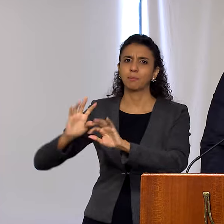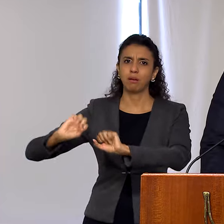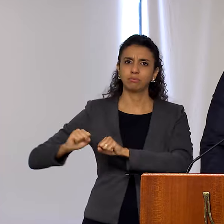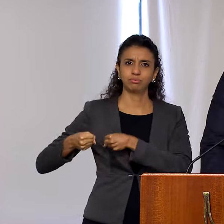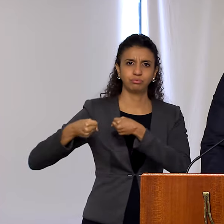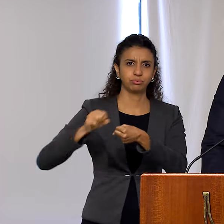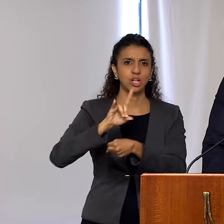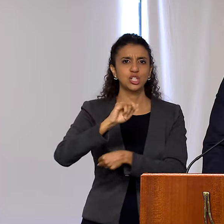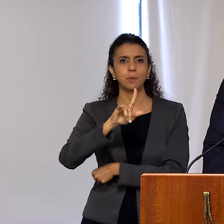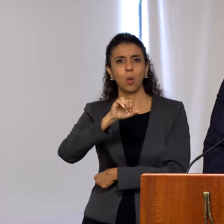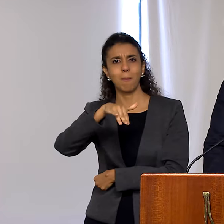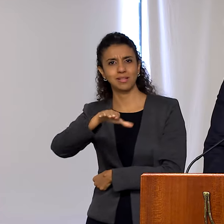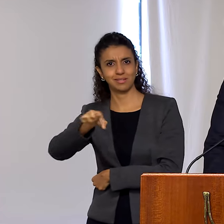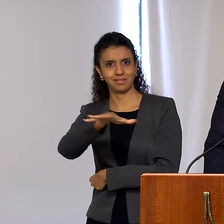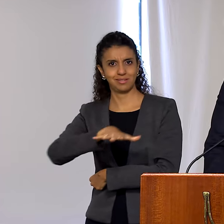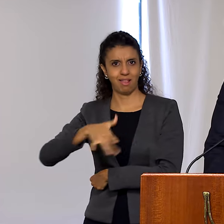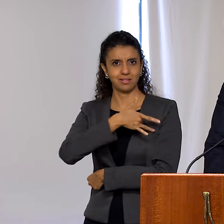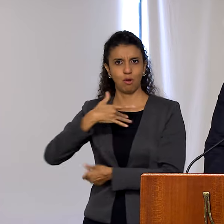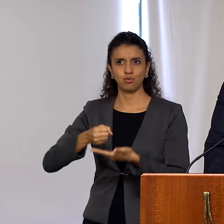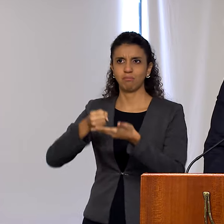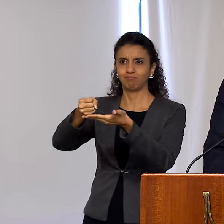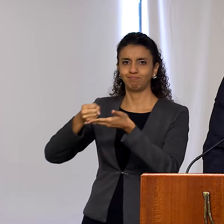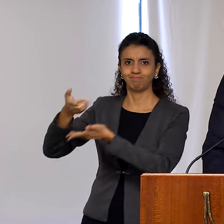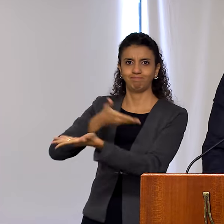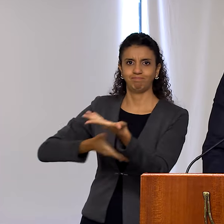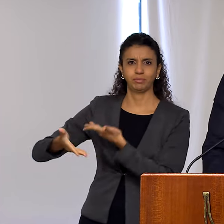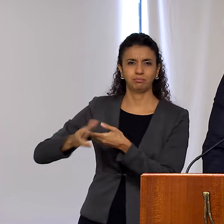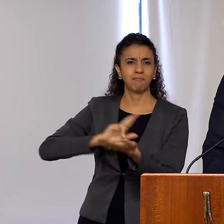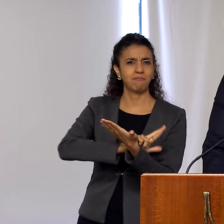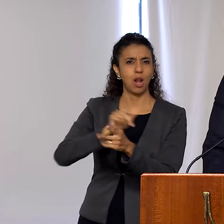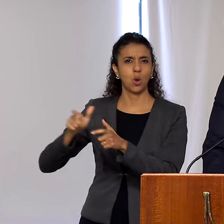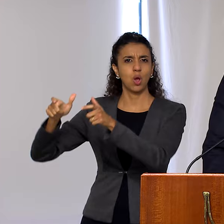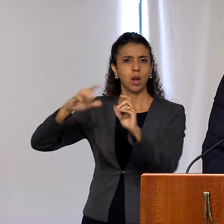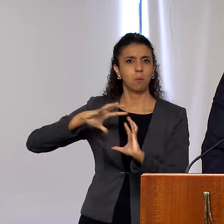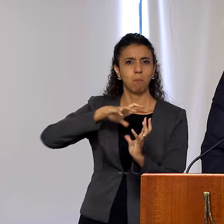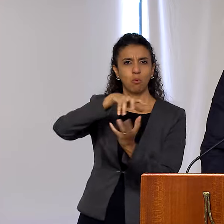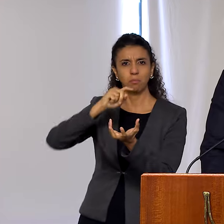health diplomacy. In different parts of the world, contacts with